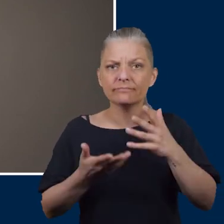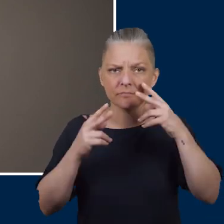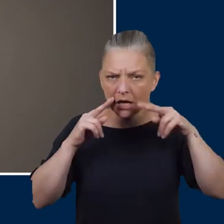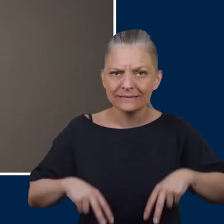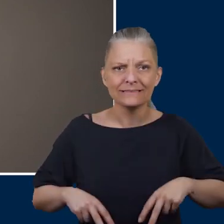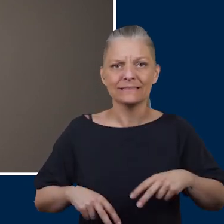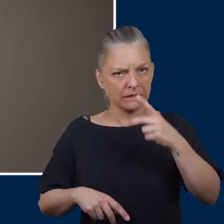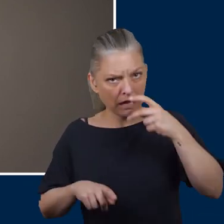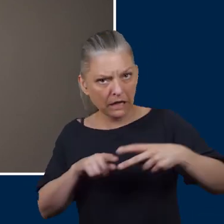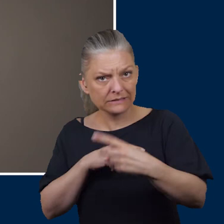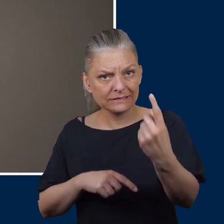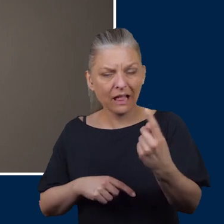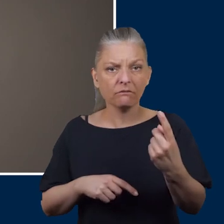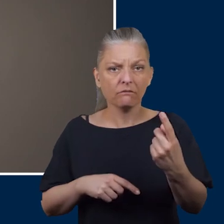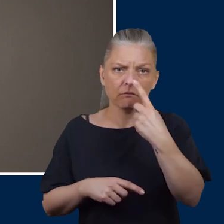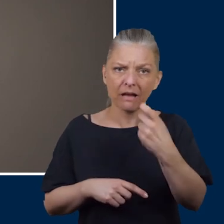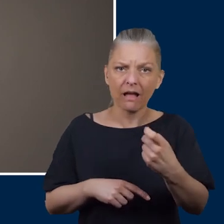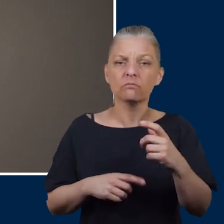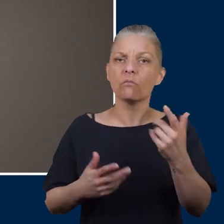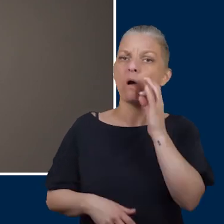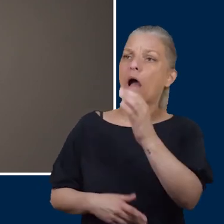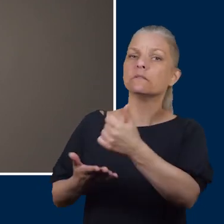yourself or with the help of a family member if you have poor mobility.